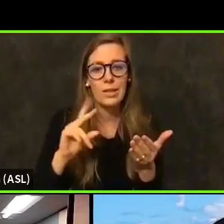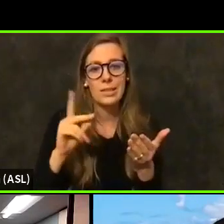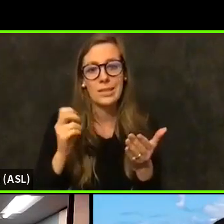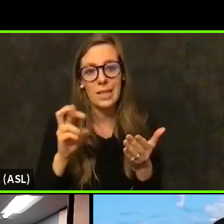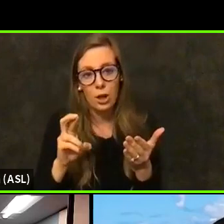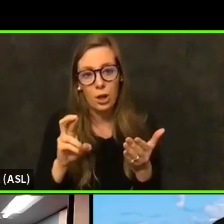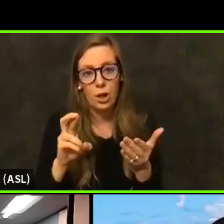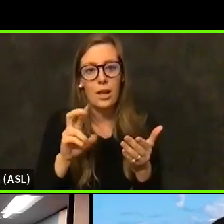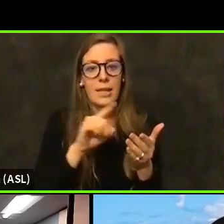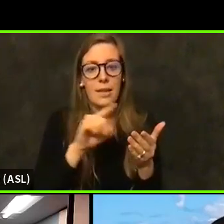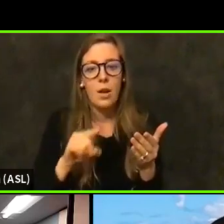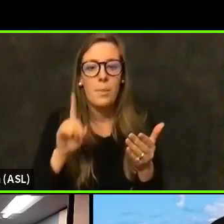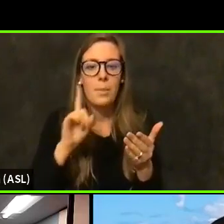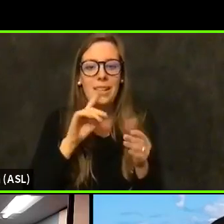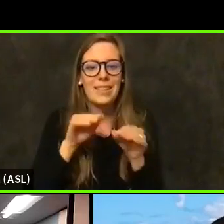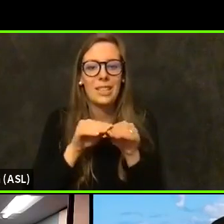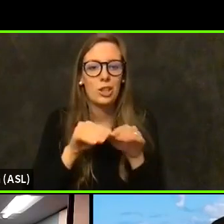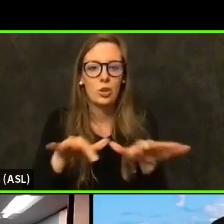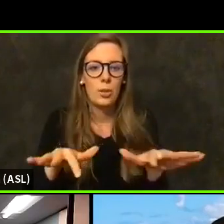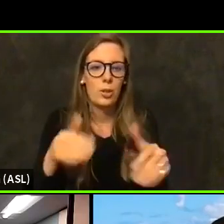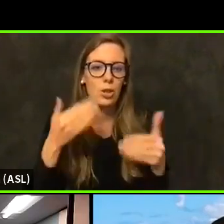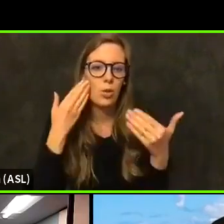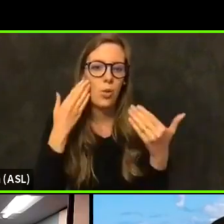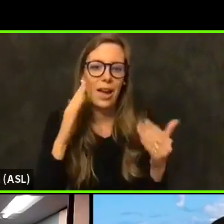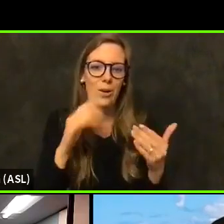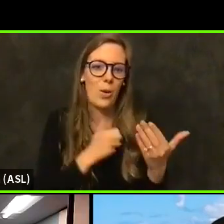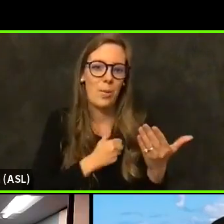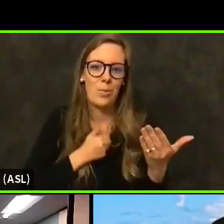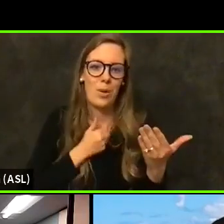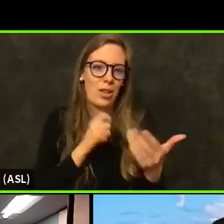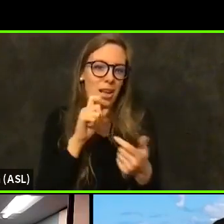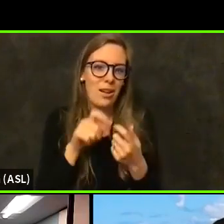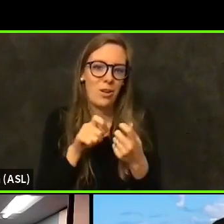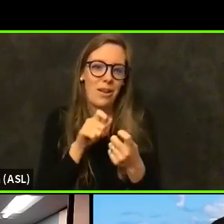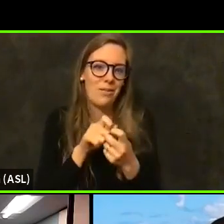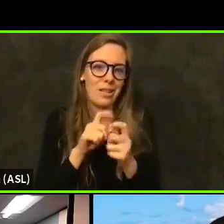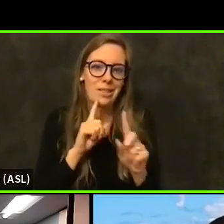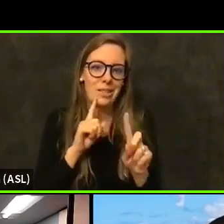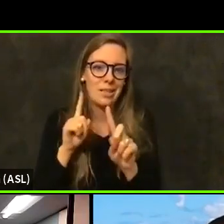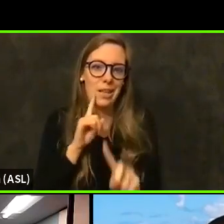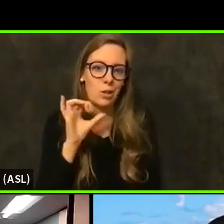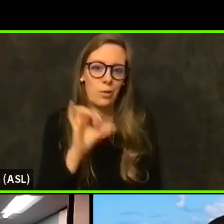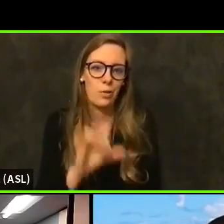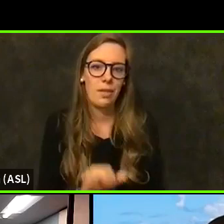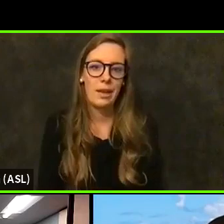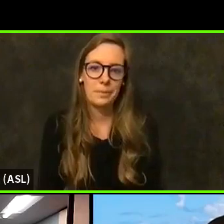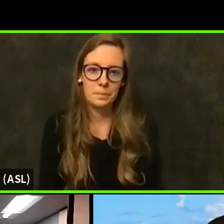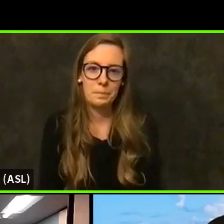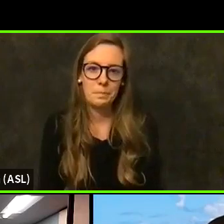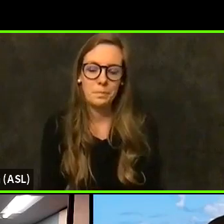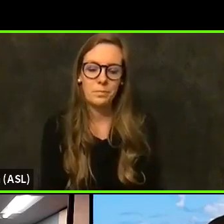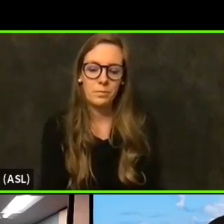So I don't have a straightforward I apologize. I don't have a straightforward answer for that question.